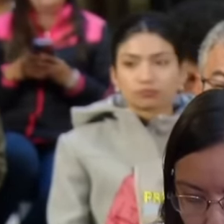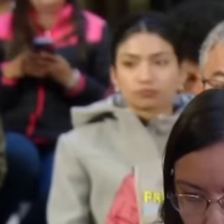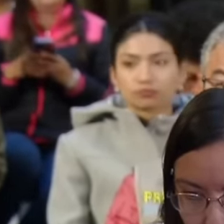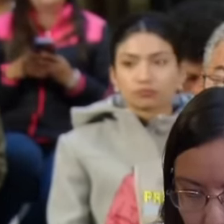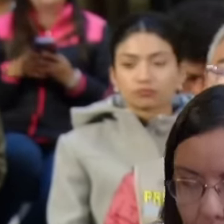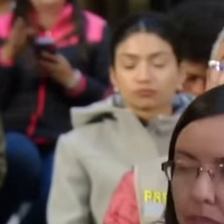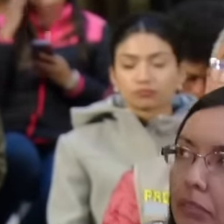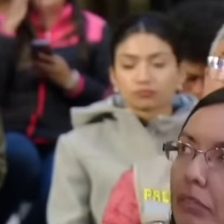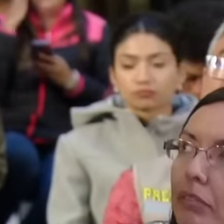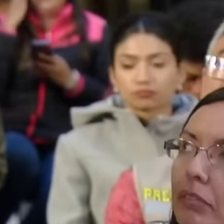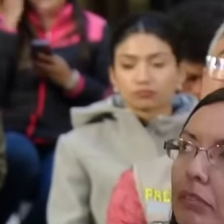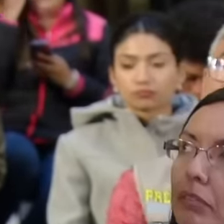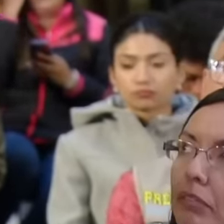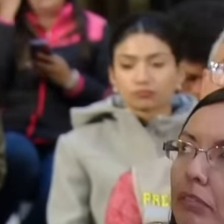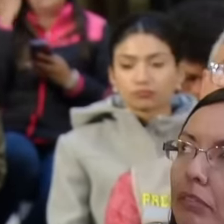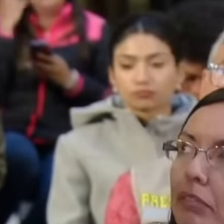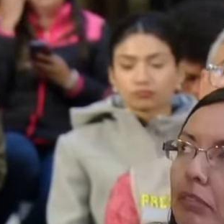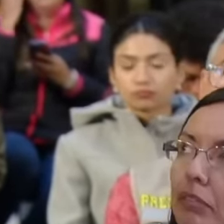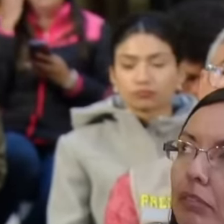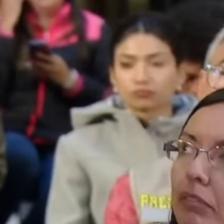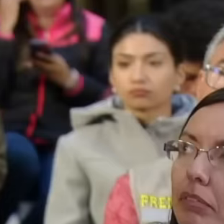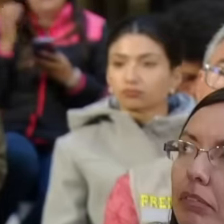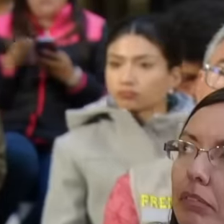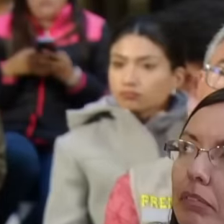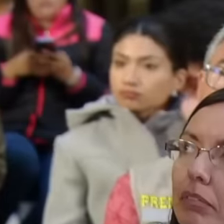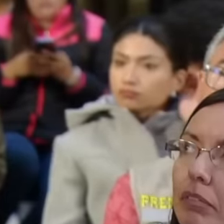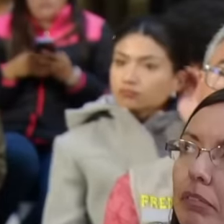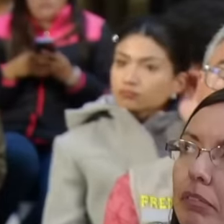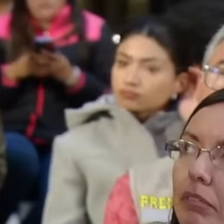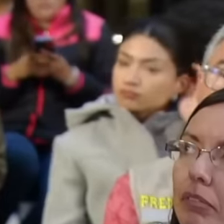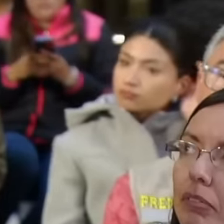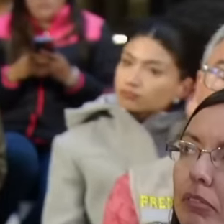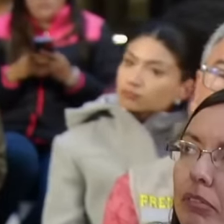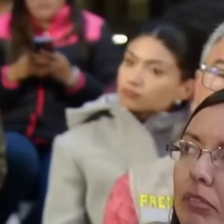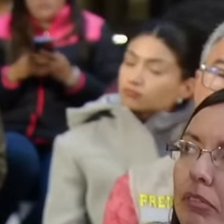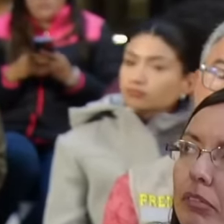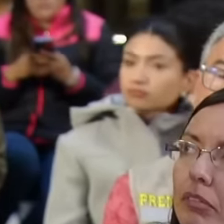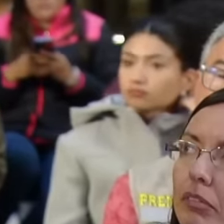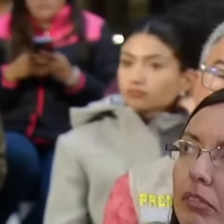Today Antonio Barragán Carrasco is still imprisoned, surviving the Aguas Blancas massacre,